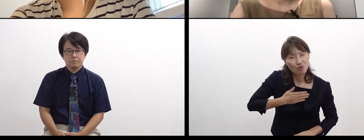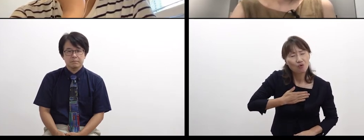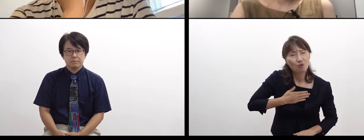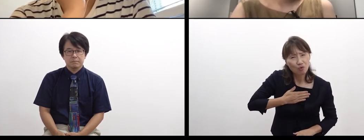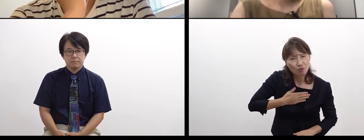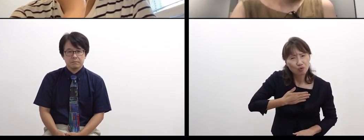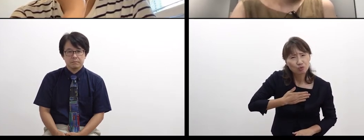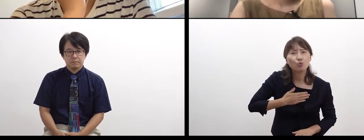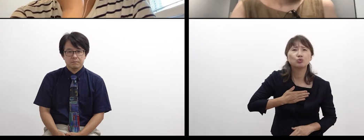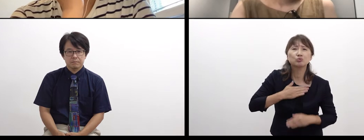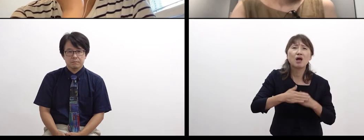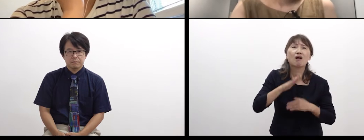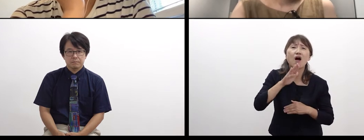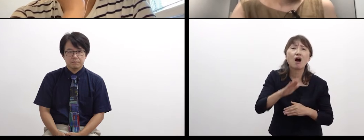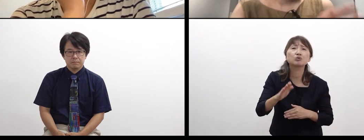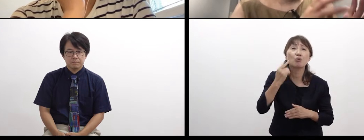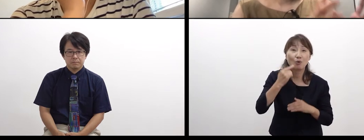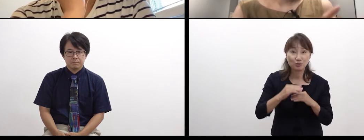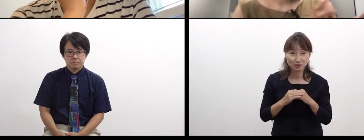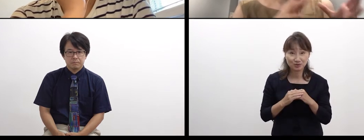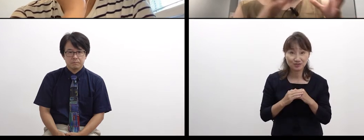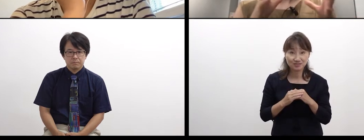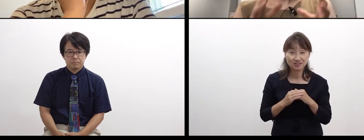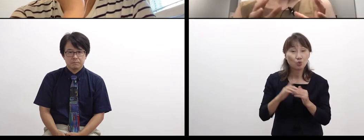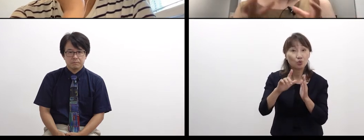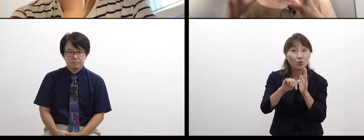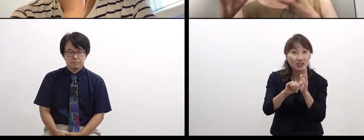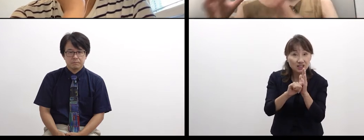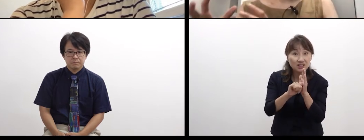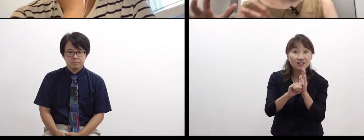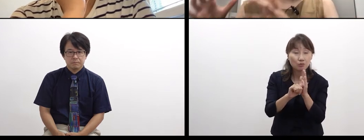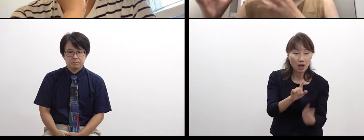As each people has a very different way